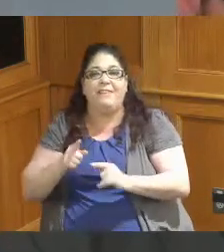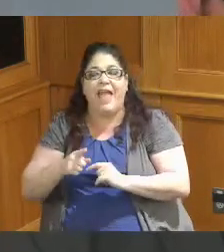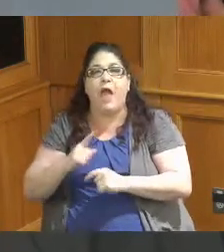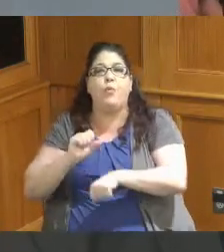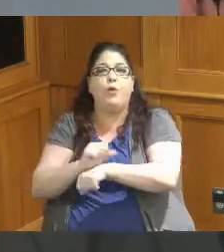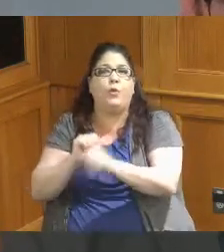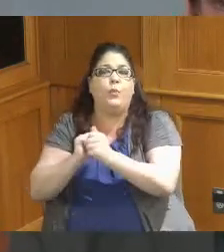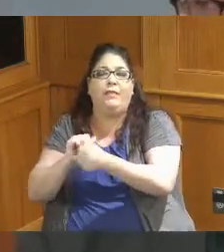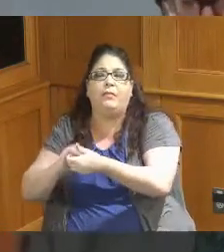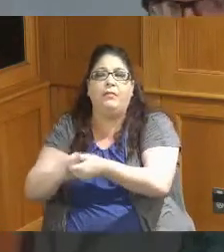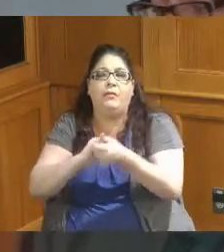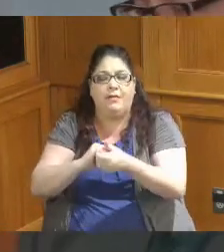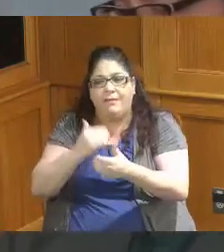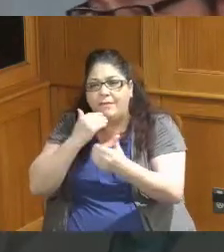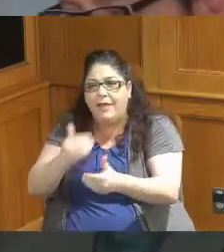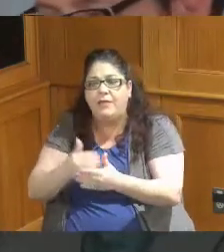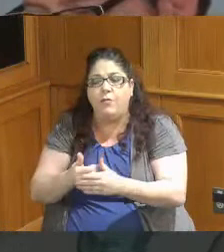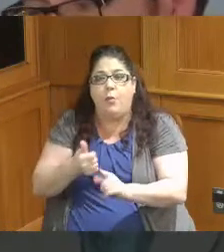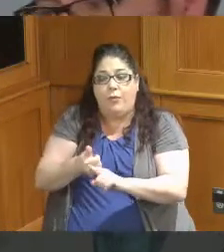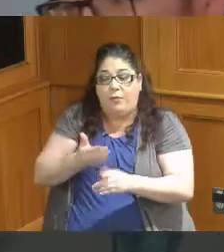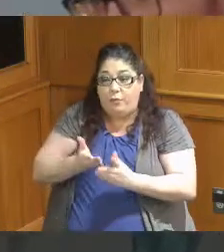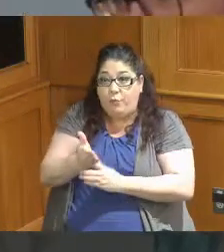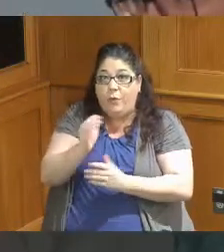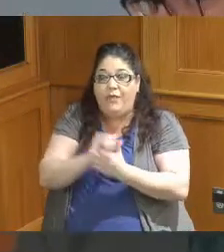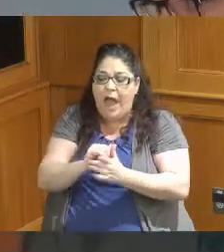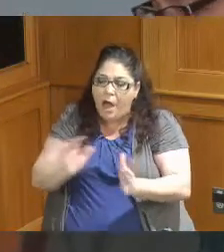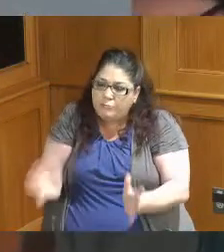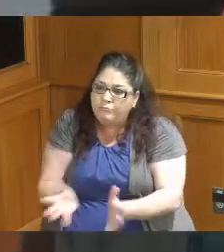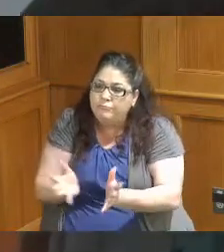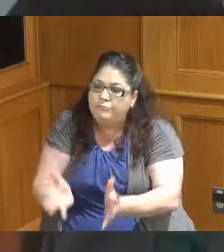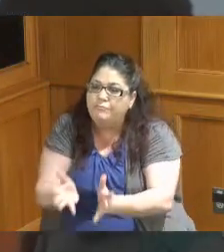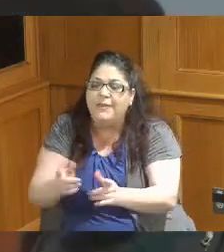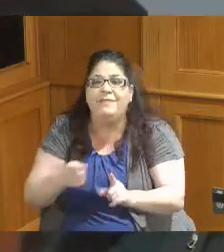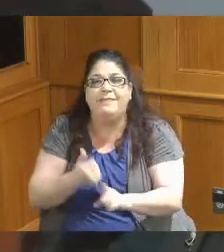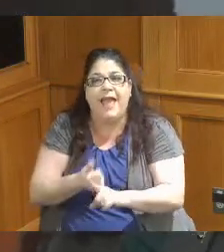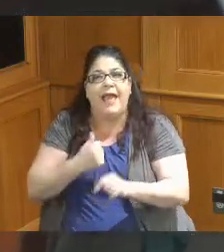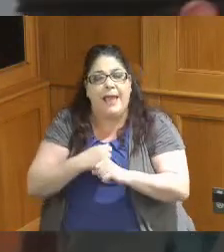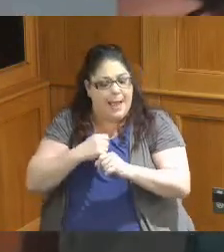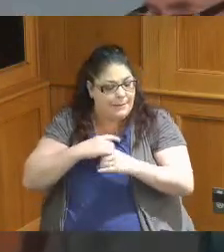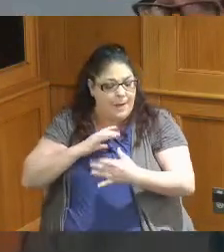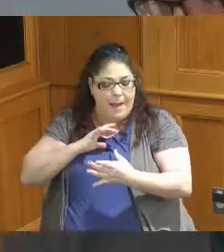with that they're able to come to terms with their creativity and their imagination is in